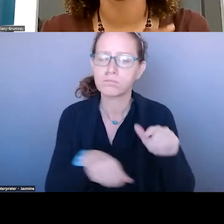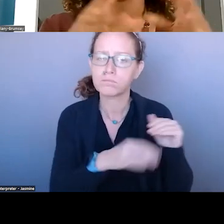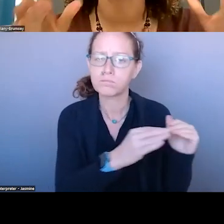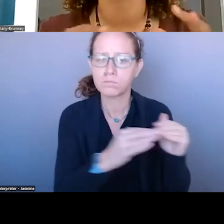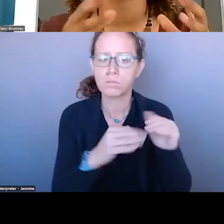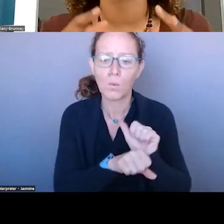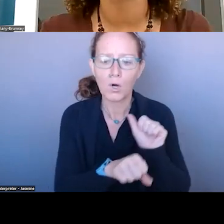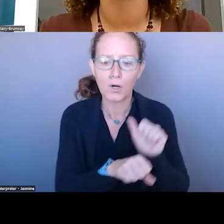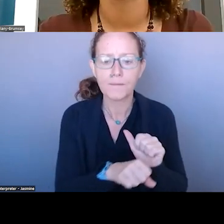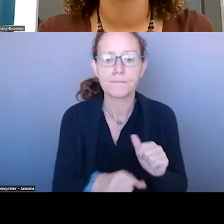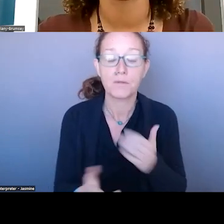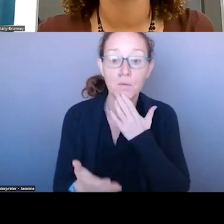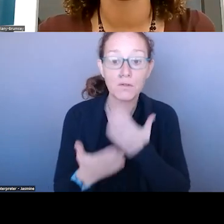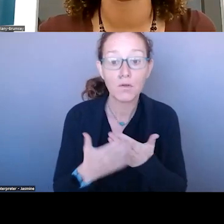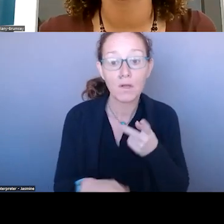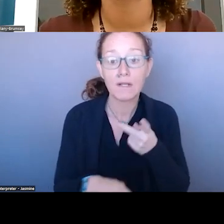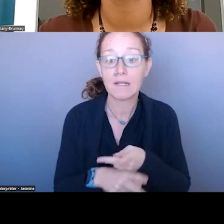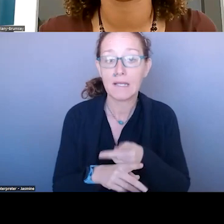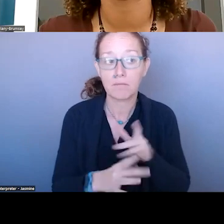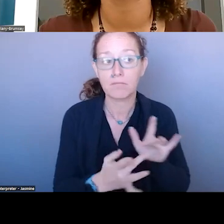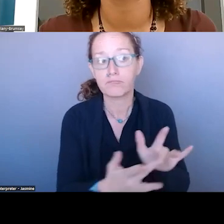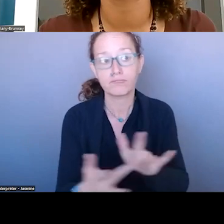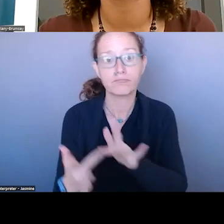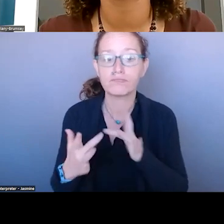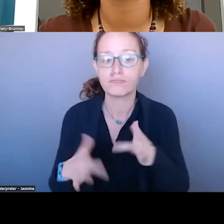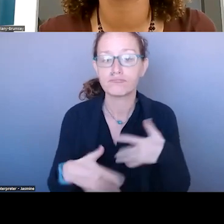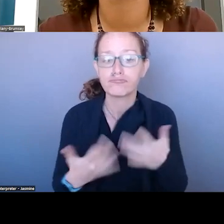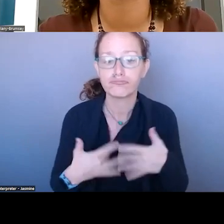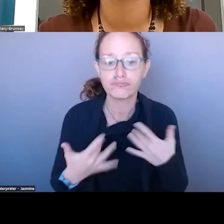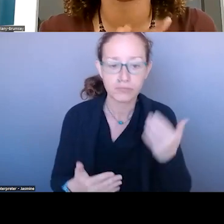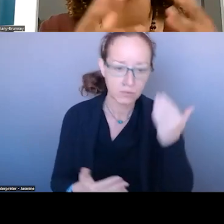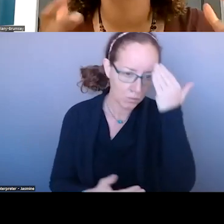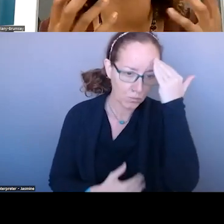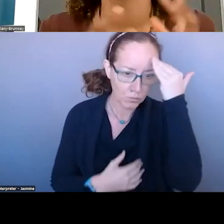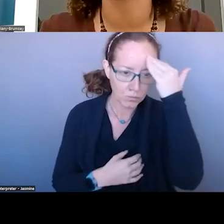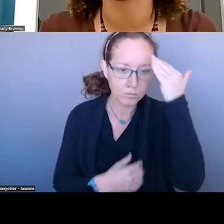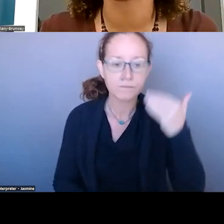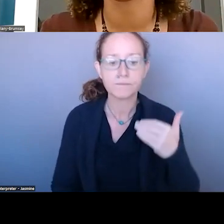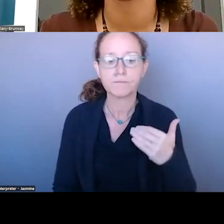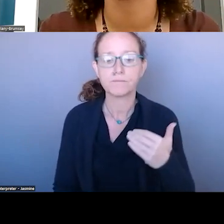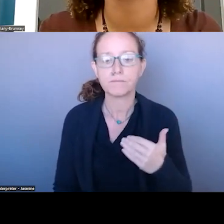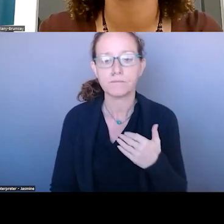KEEP UP AND YOUR NETWORK ENGAGED WITH THE KEY ISSUES IN THE SYSTEM.